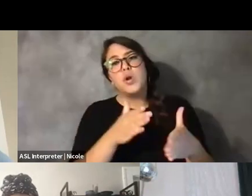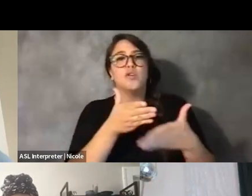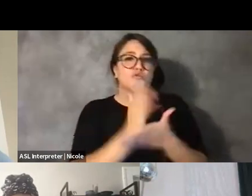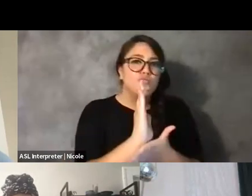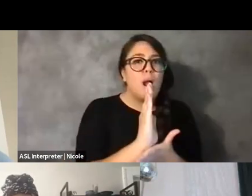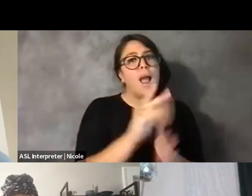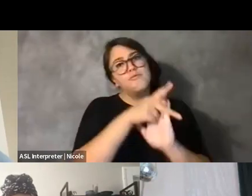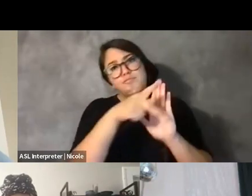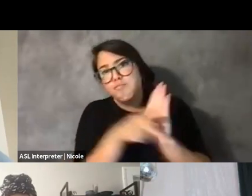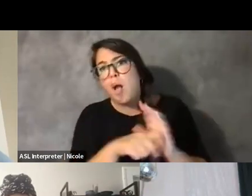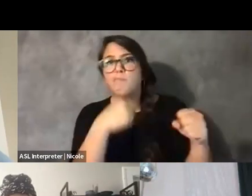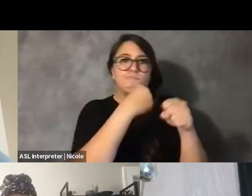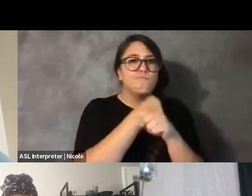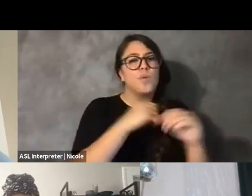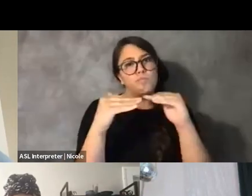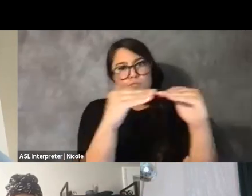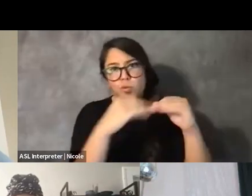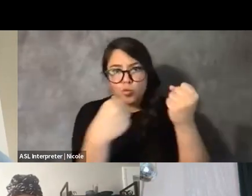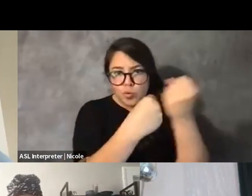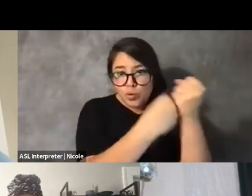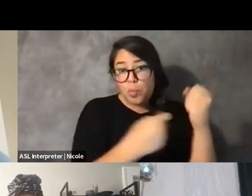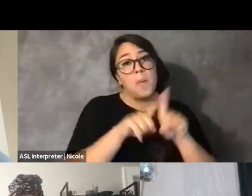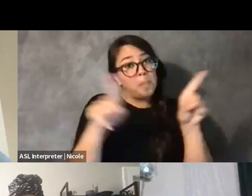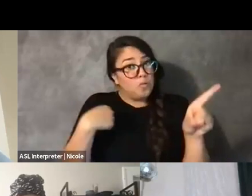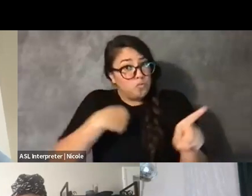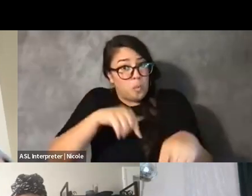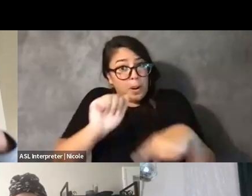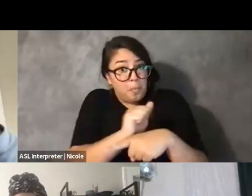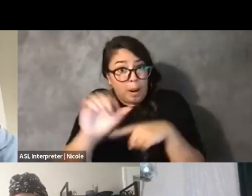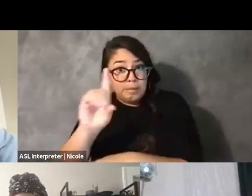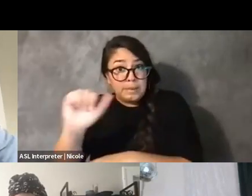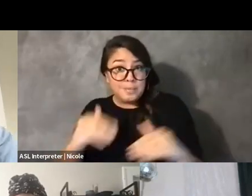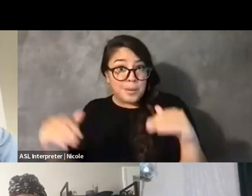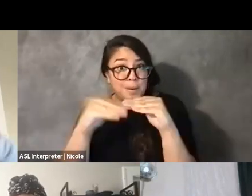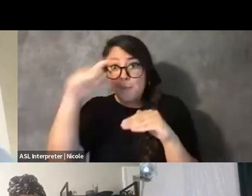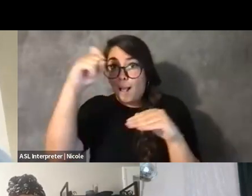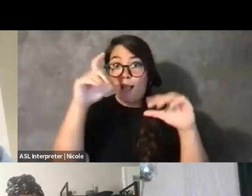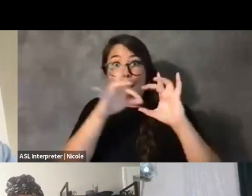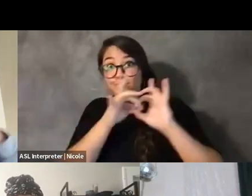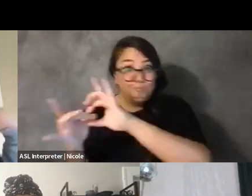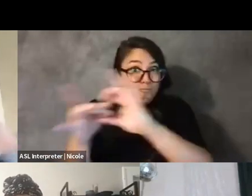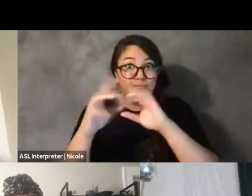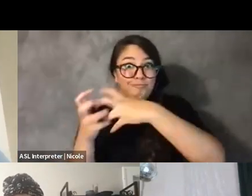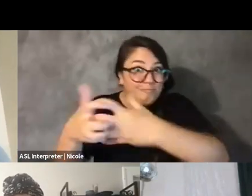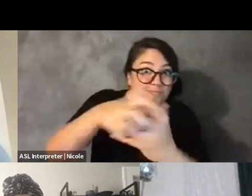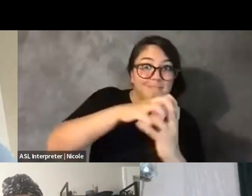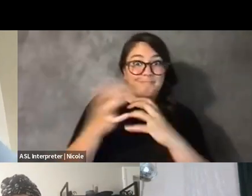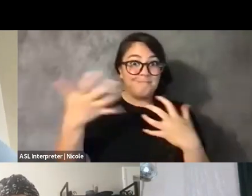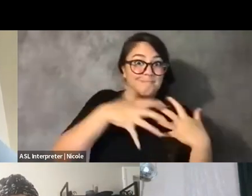But in doing so, we do practice disability justice because it's all interconnected.